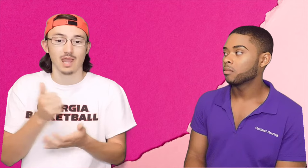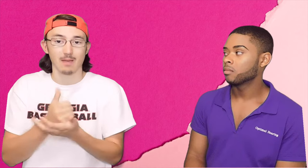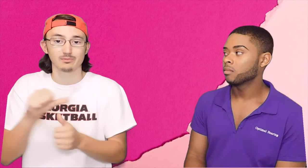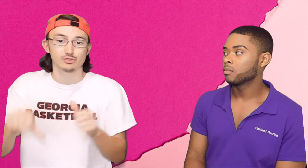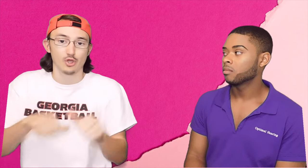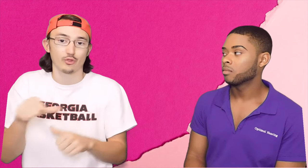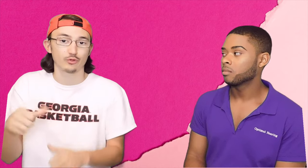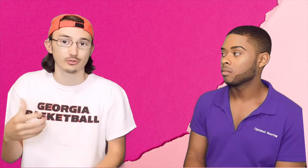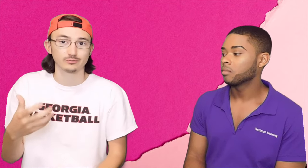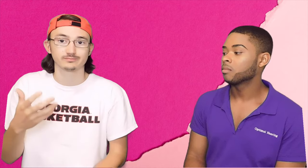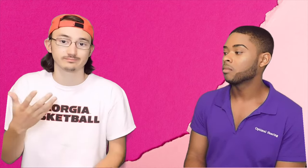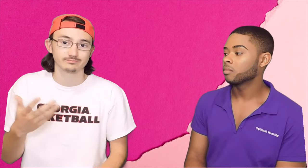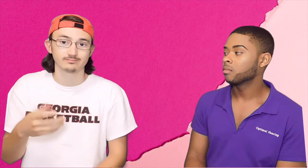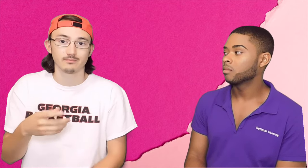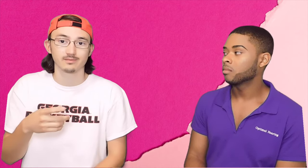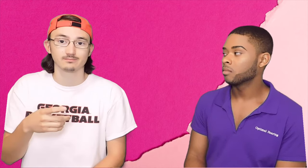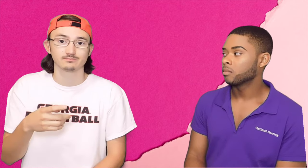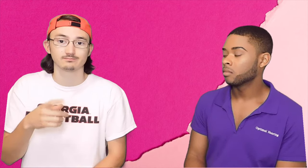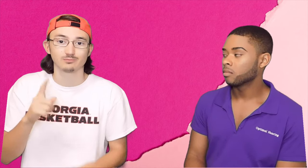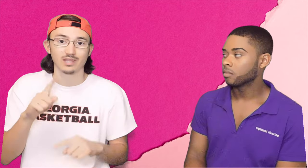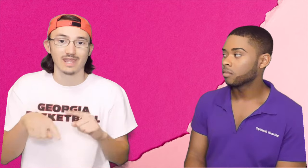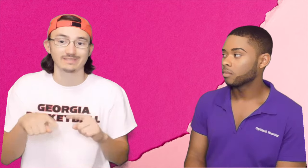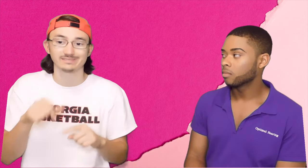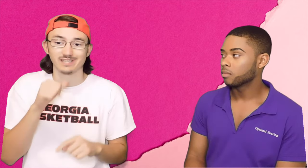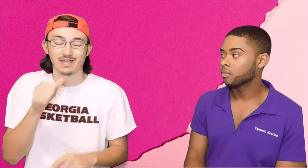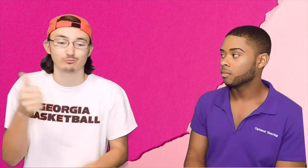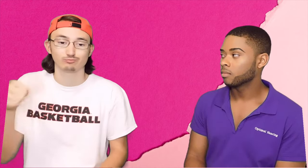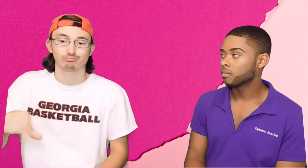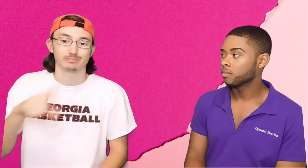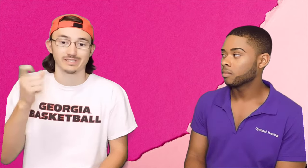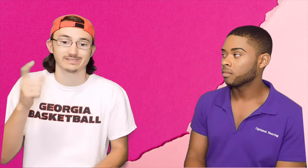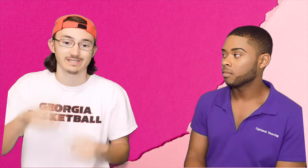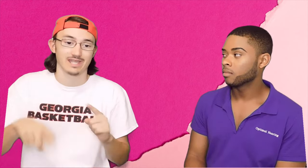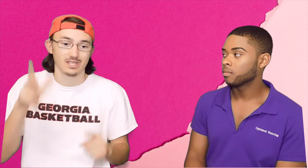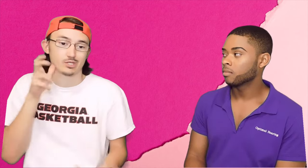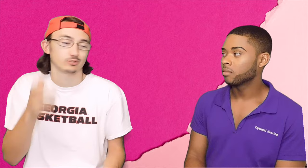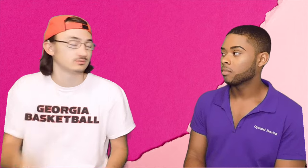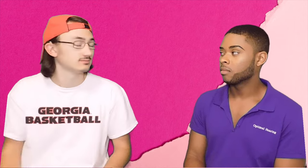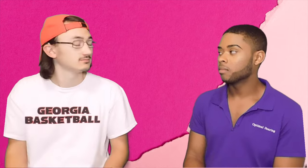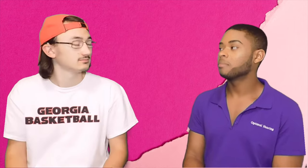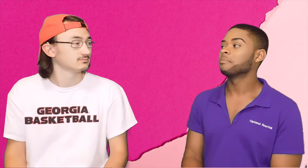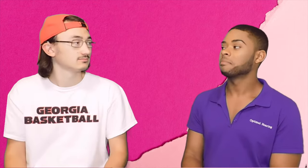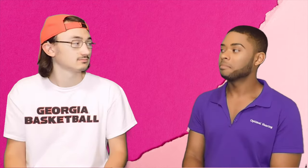help each other out (Deaf people) Can't/ should not shut them out just because they can't hear